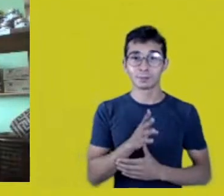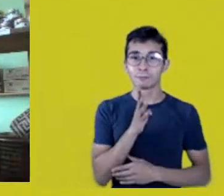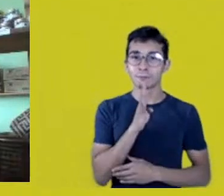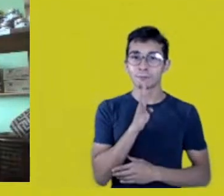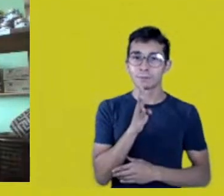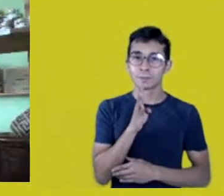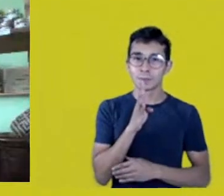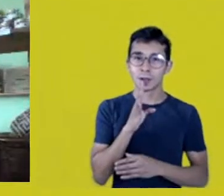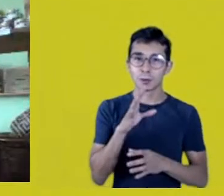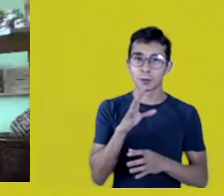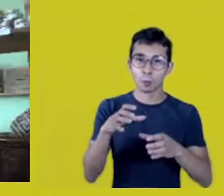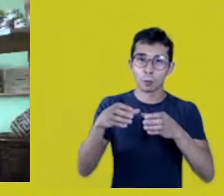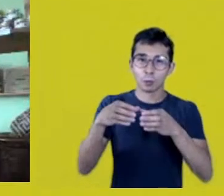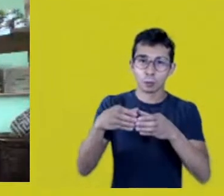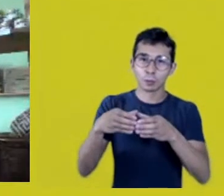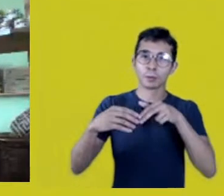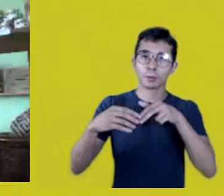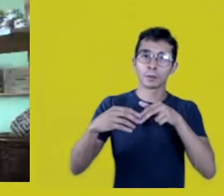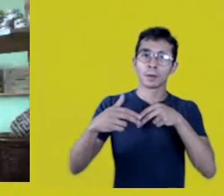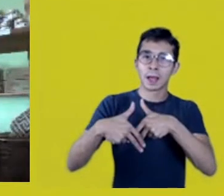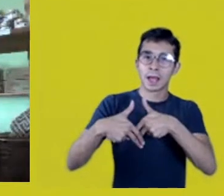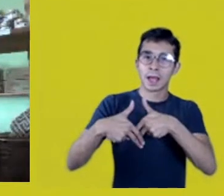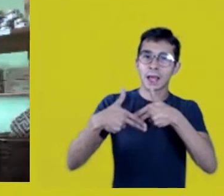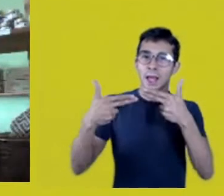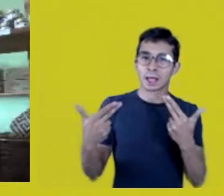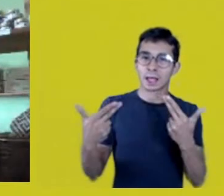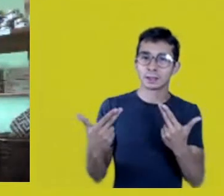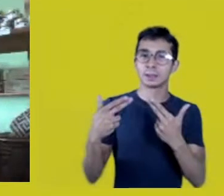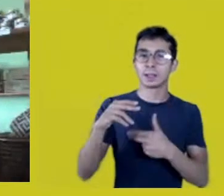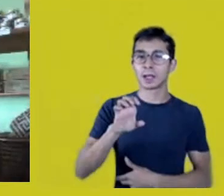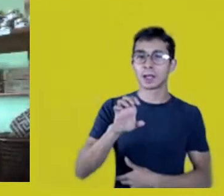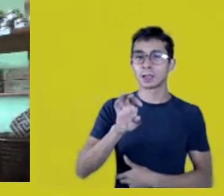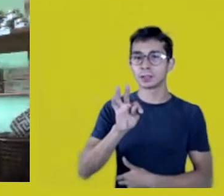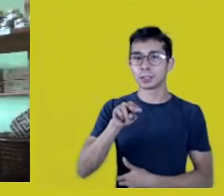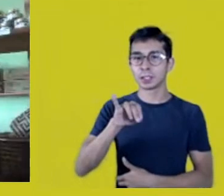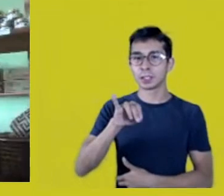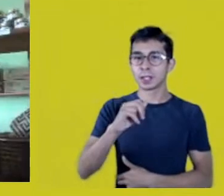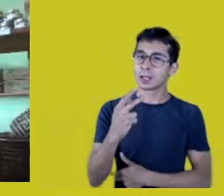a whole universe which isn’t just individual.